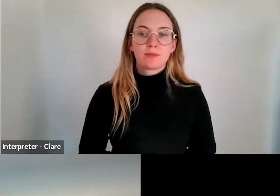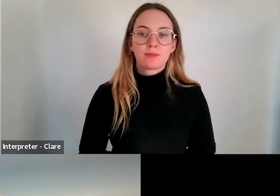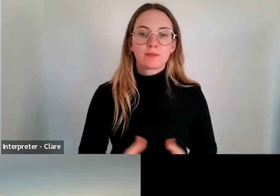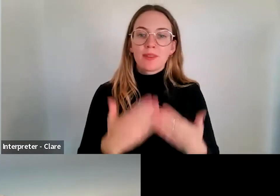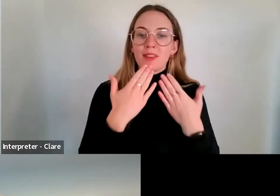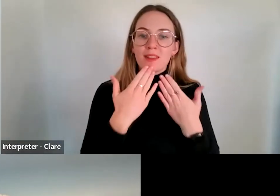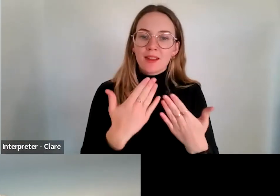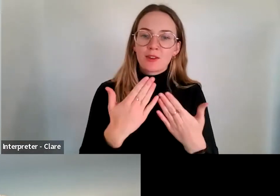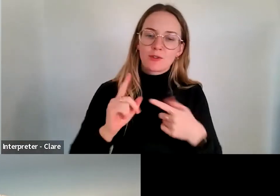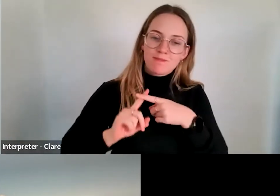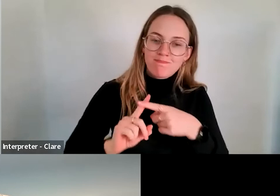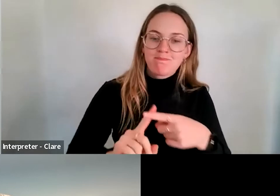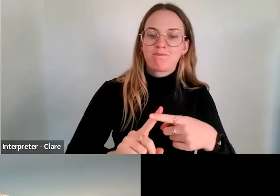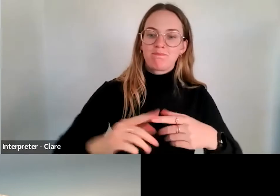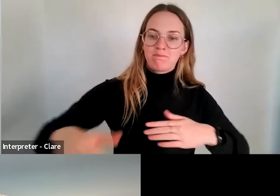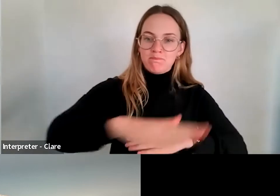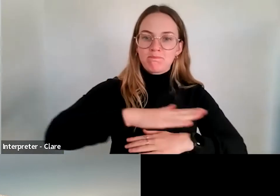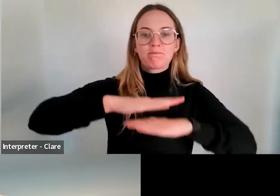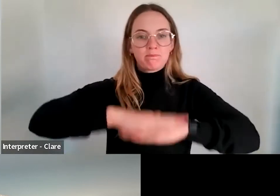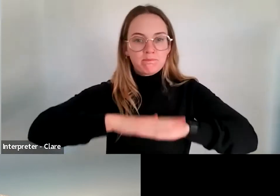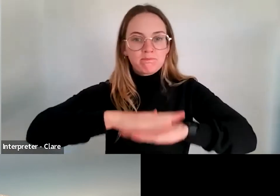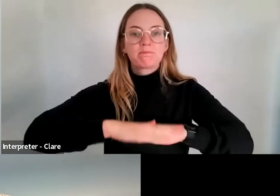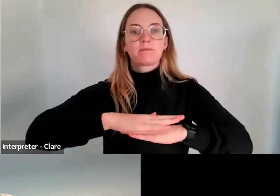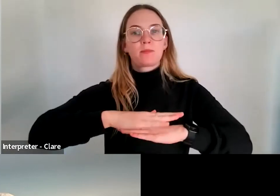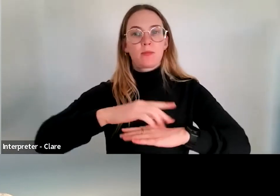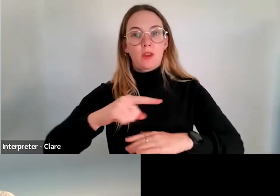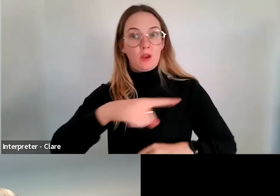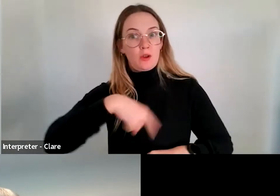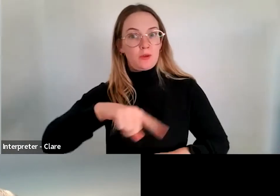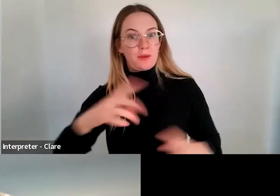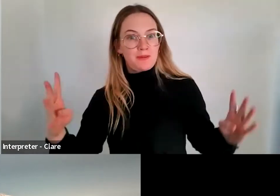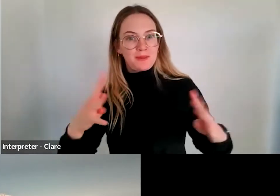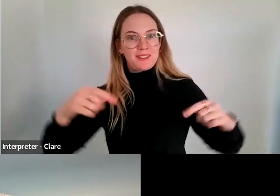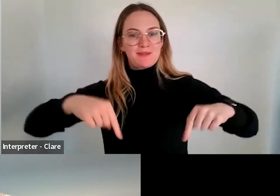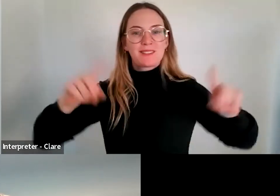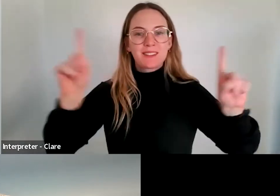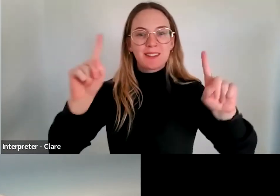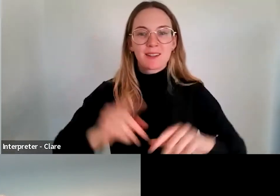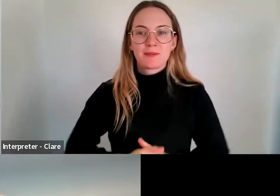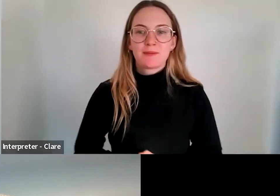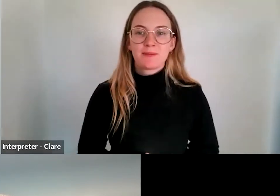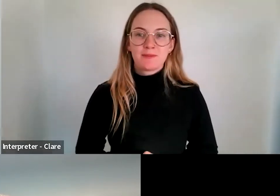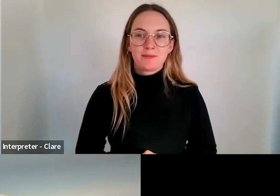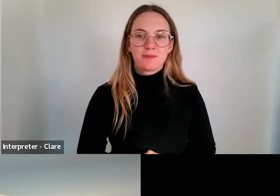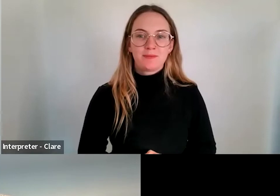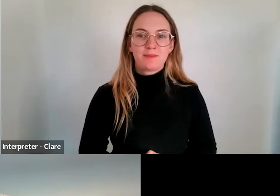continued custodianship of the land on which we are all meeting across the nation today.